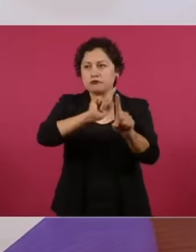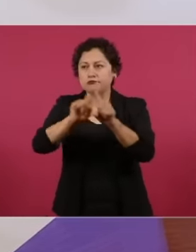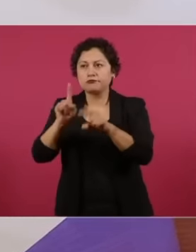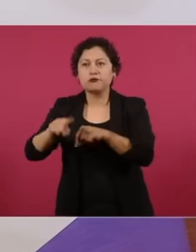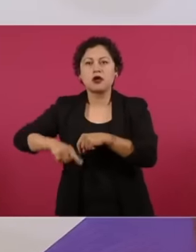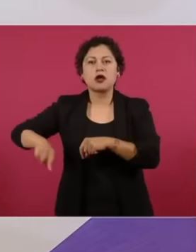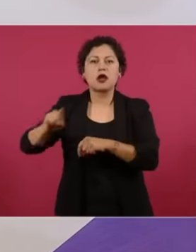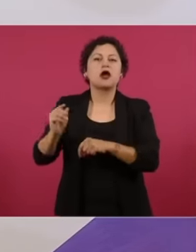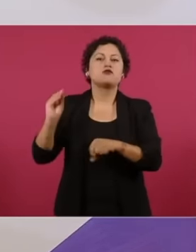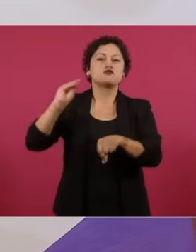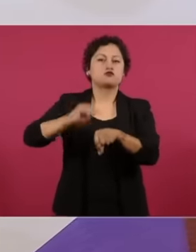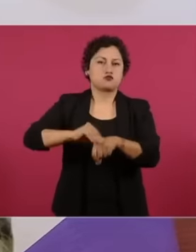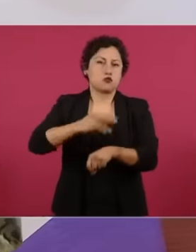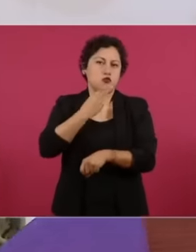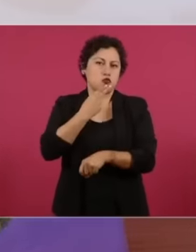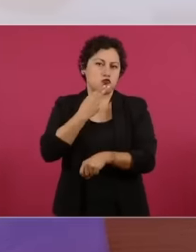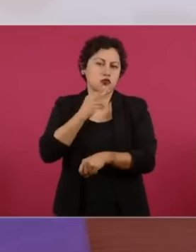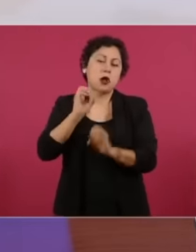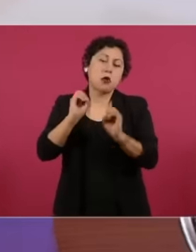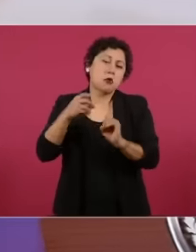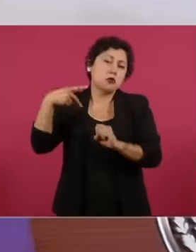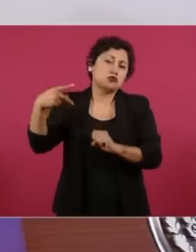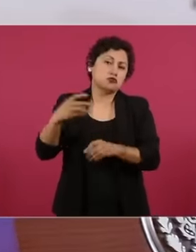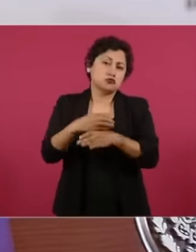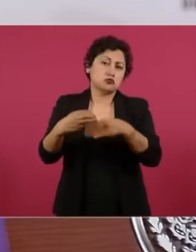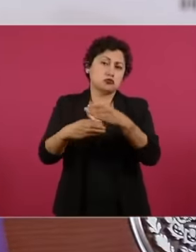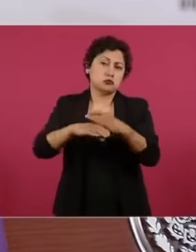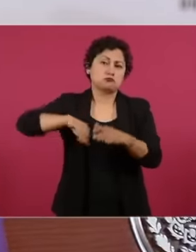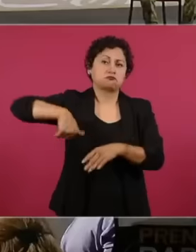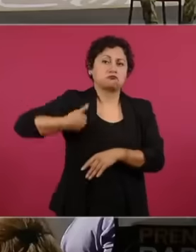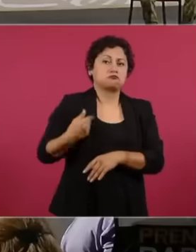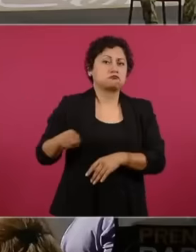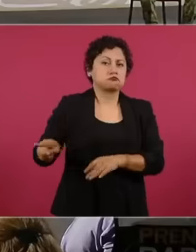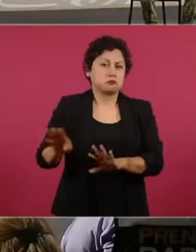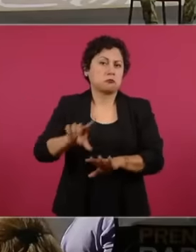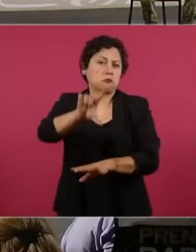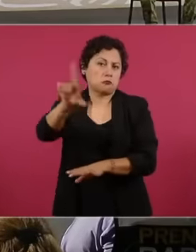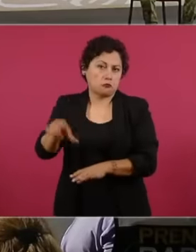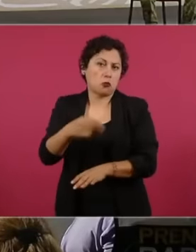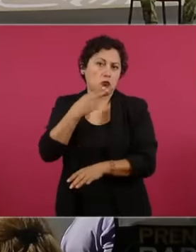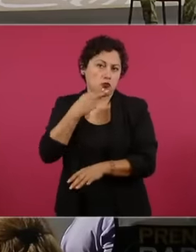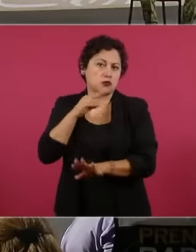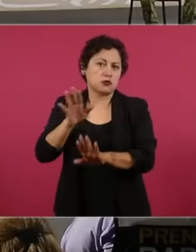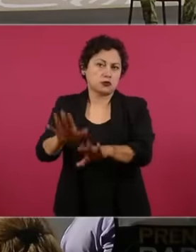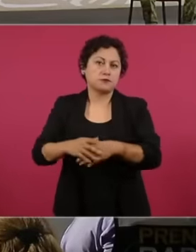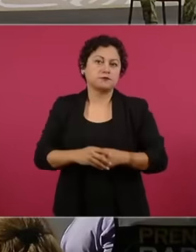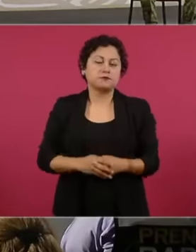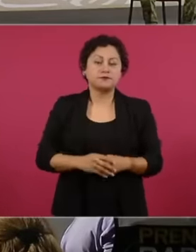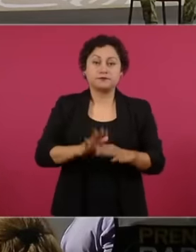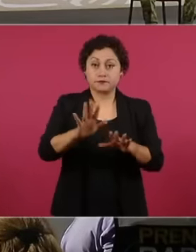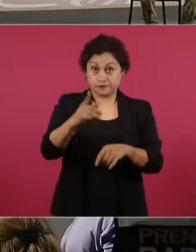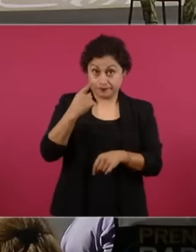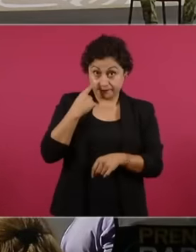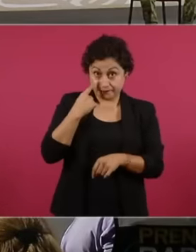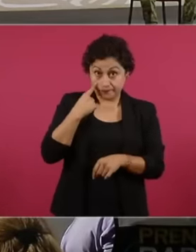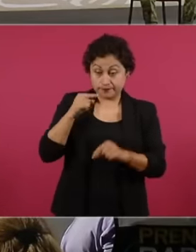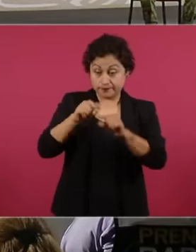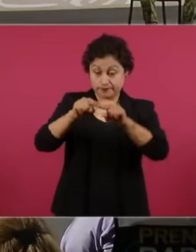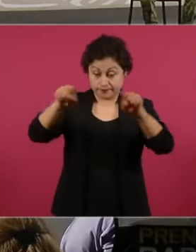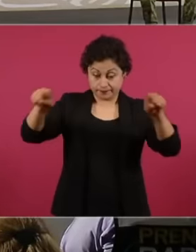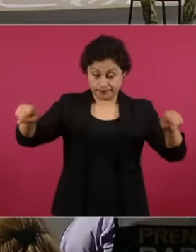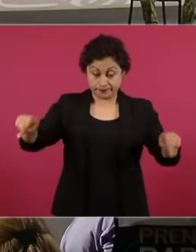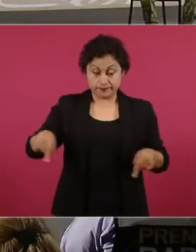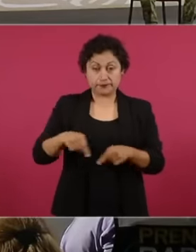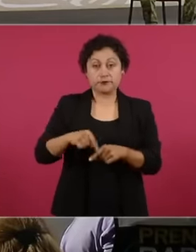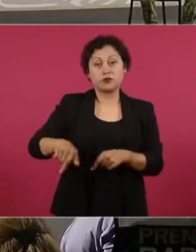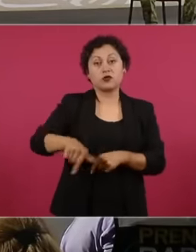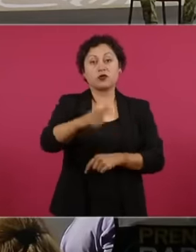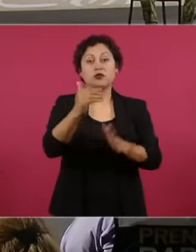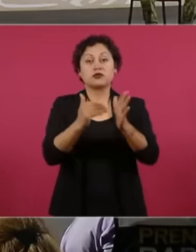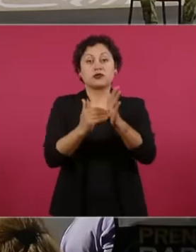assets. It should be noted that this project dredged 12 million cubic meters. These 12